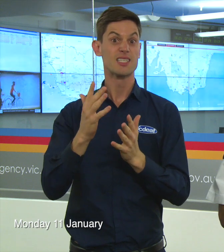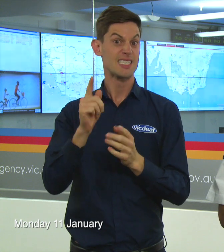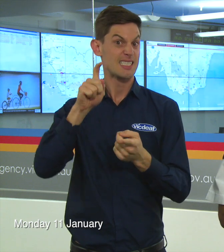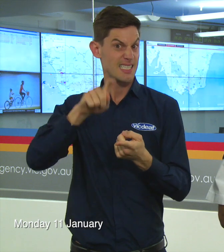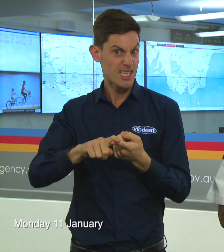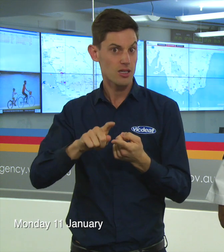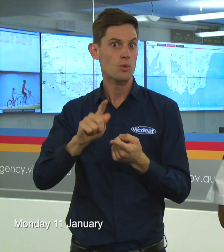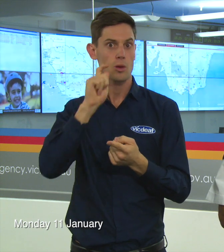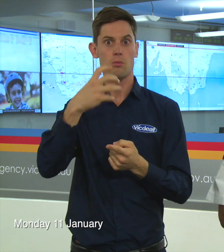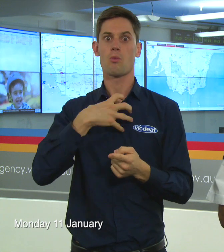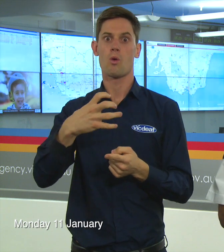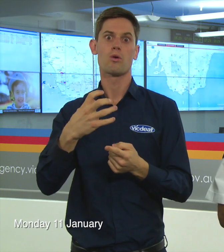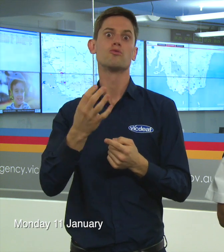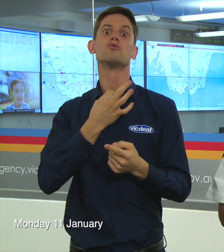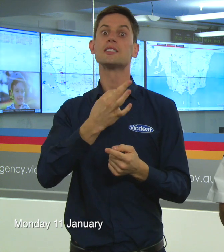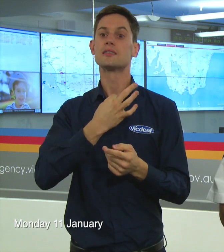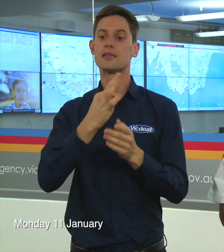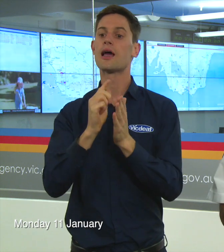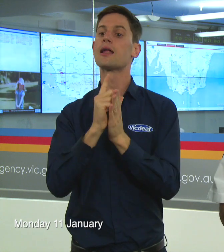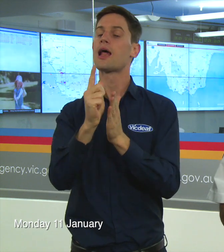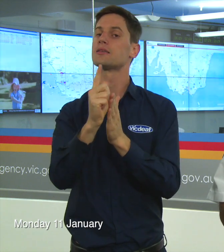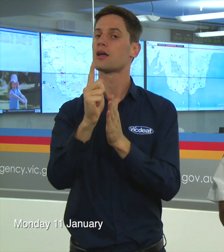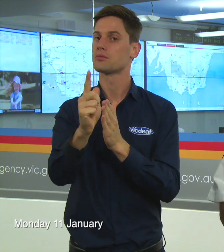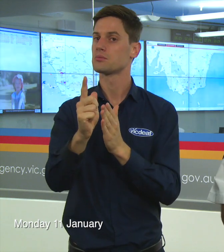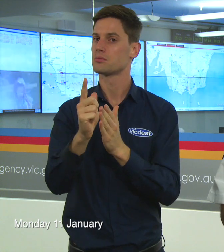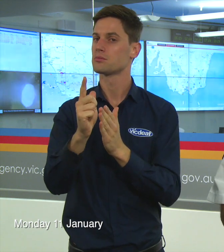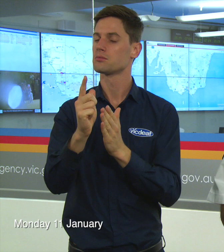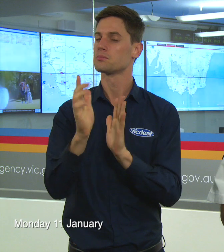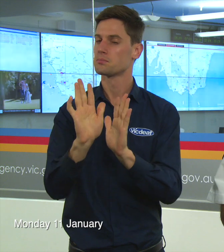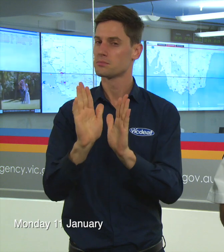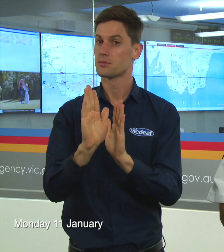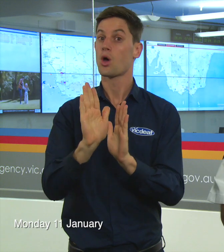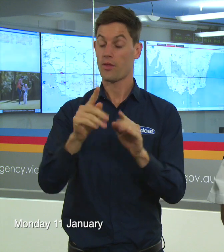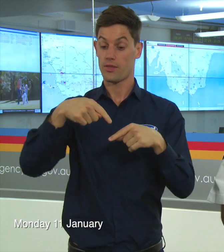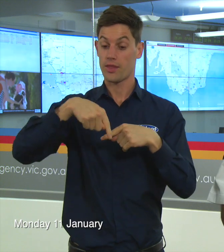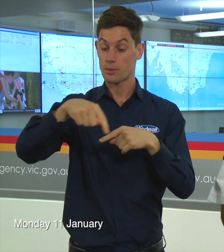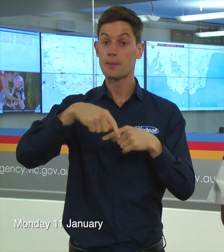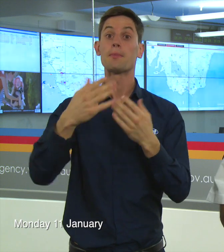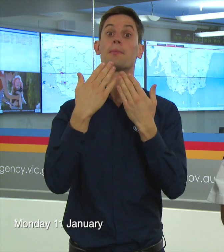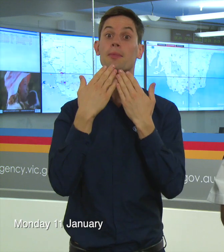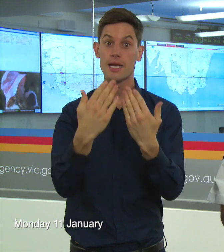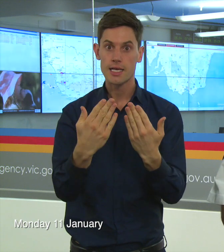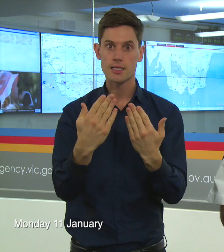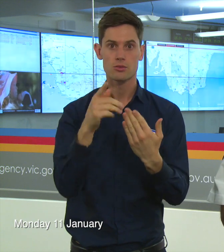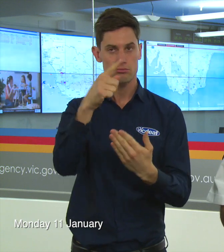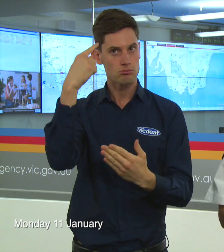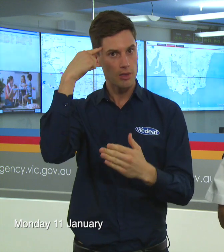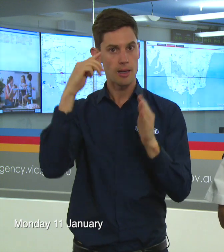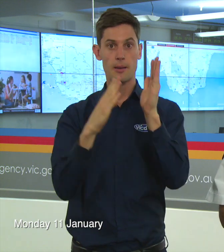rain at this point in time. So the thing about this week, stay tuned certainly in the Monday/Tuesday/Wednesday to what the